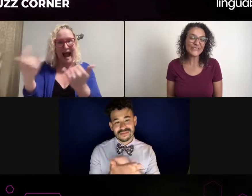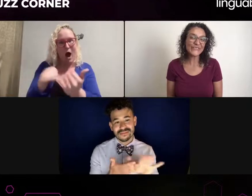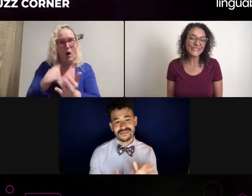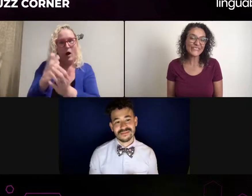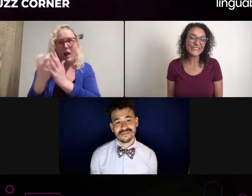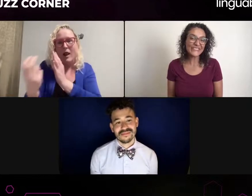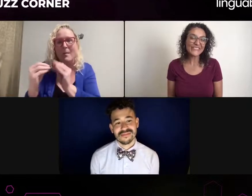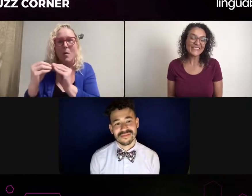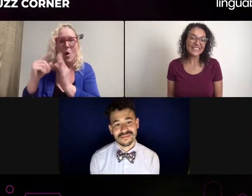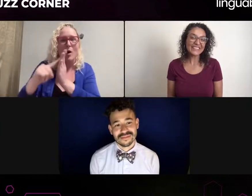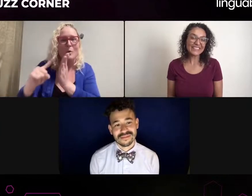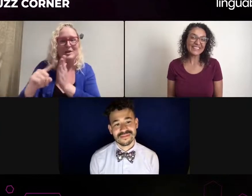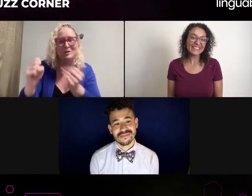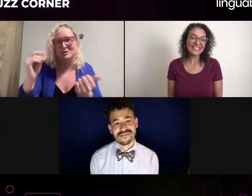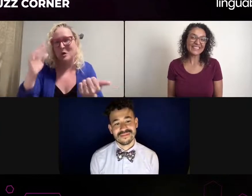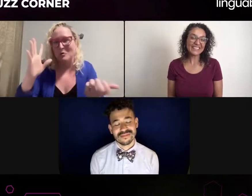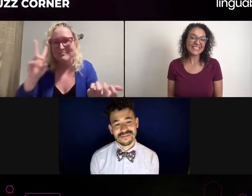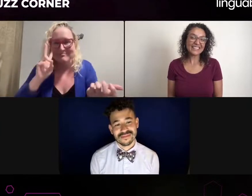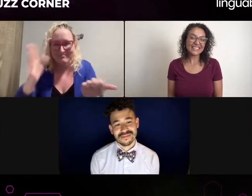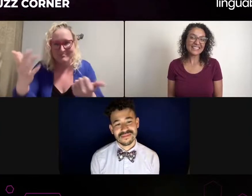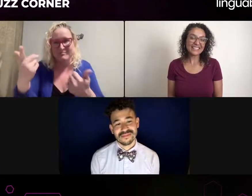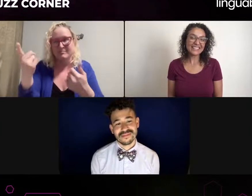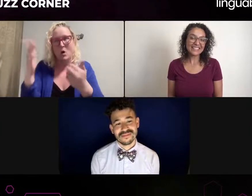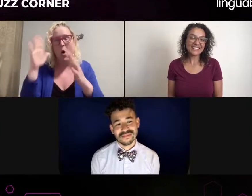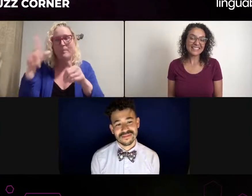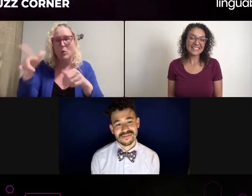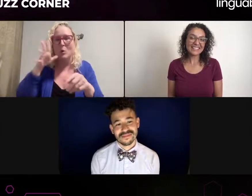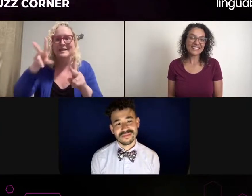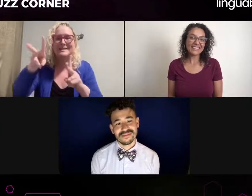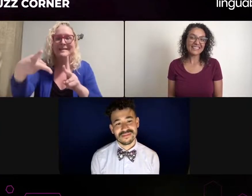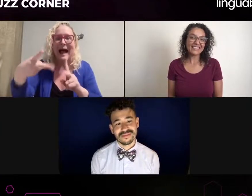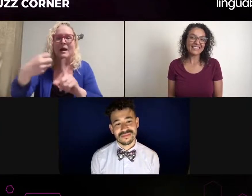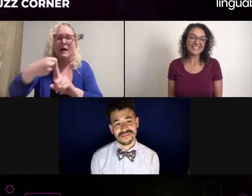And the point is, it's a new frame on interpreting that interpreter